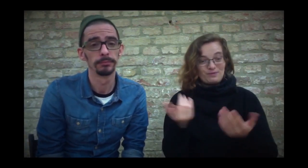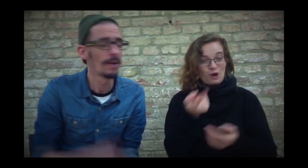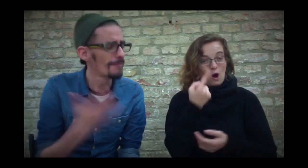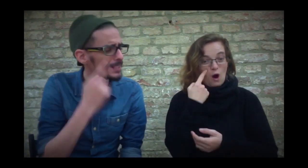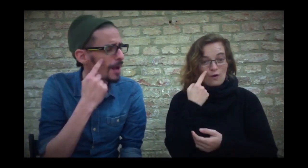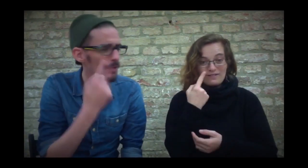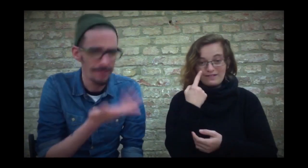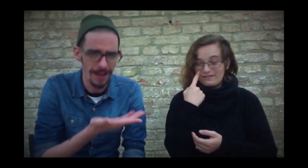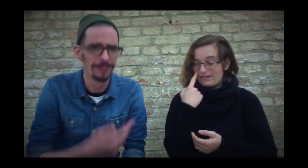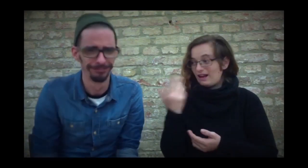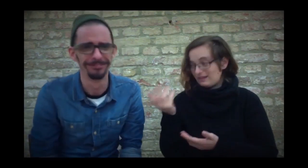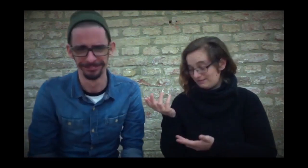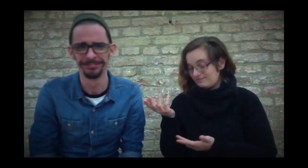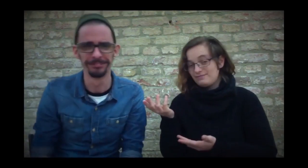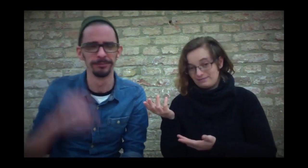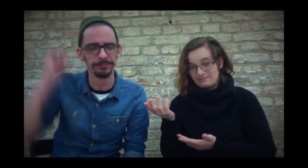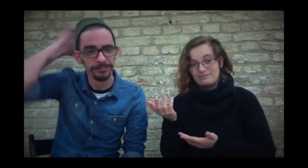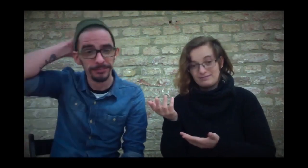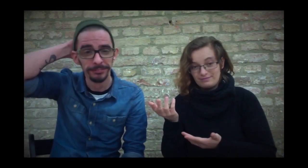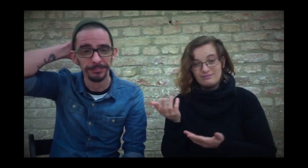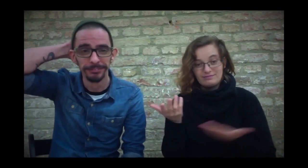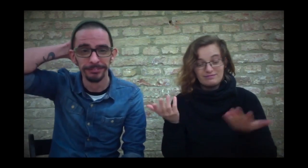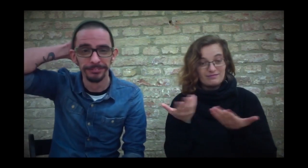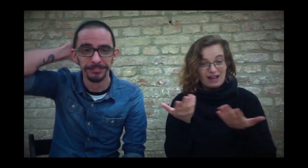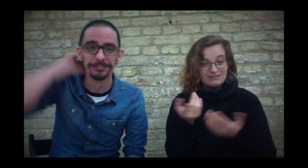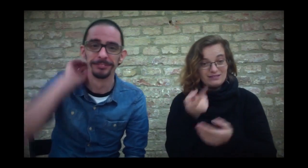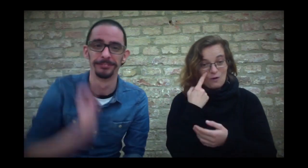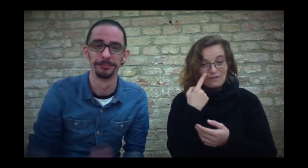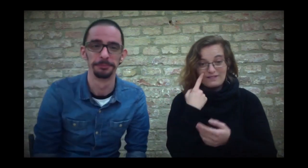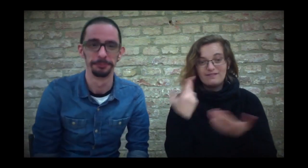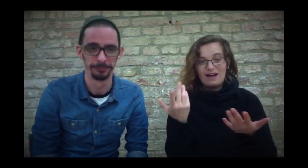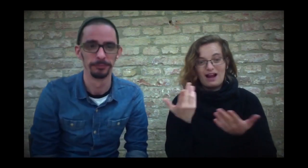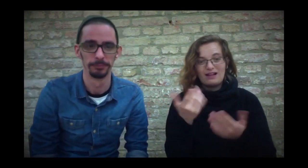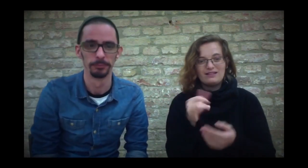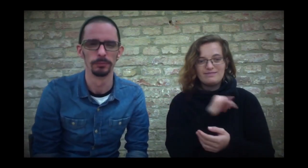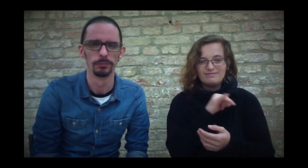What did I notice? - What did you notice!? I regoniced that